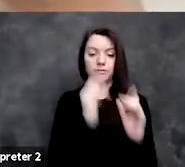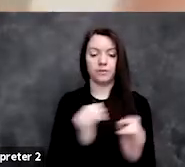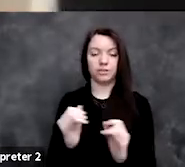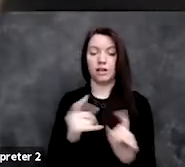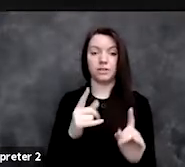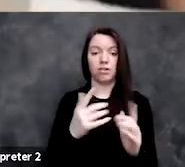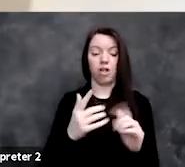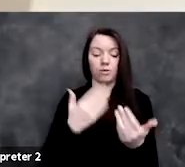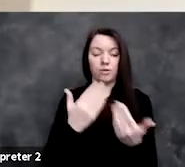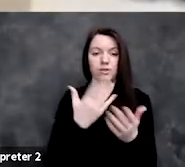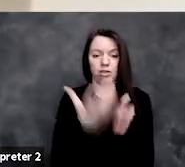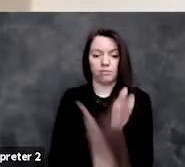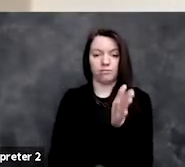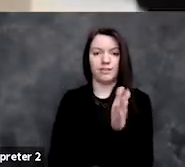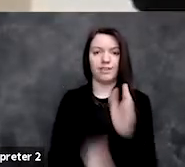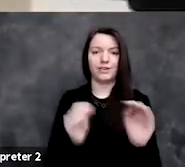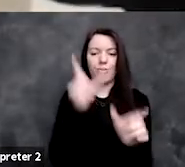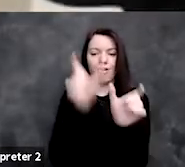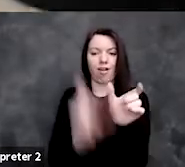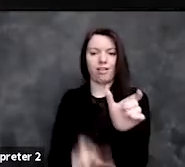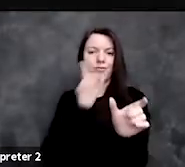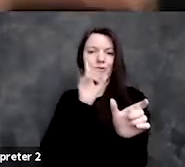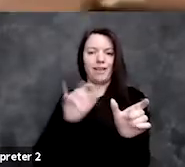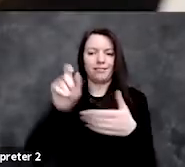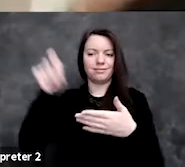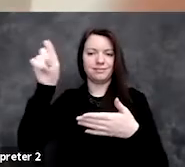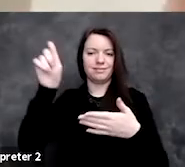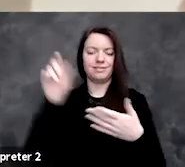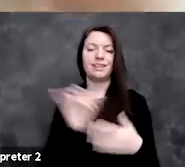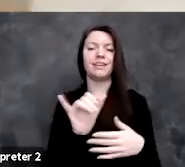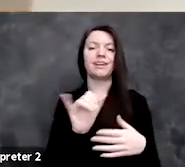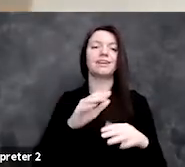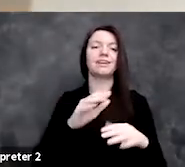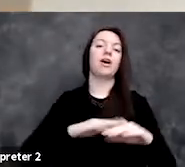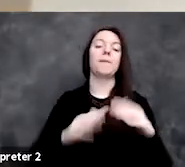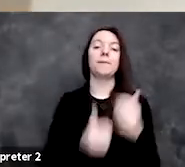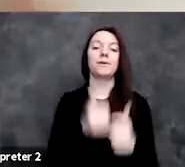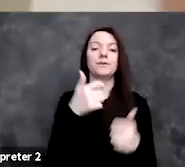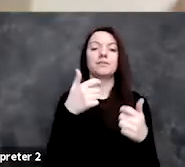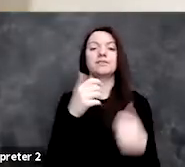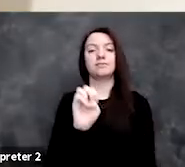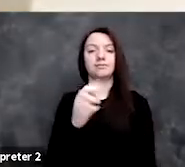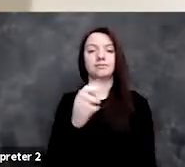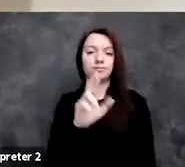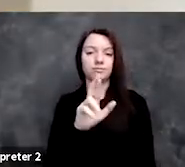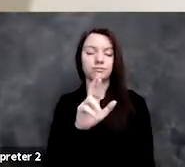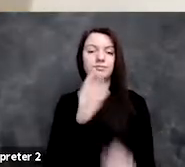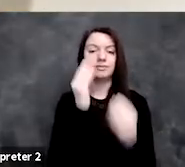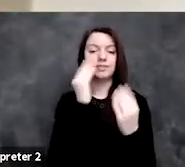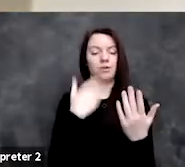there's no column for it, right, like in most electronic healthcare record datasets, you have sort of a column for race